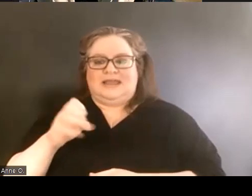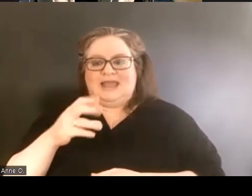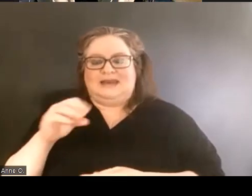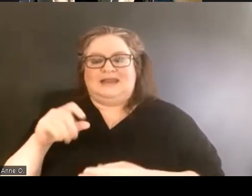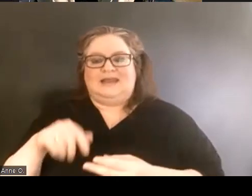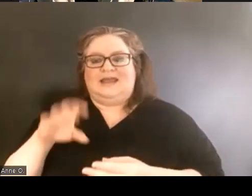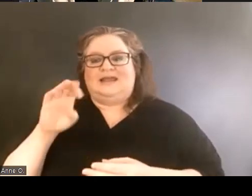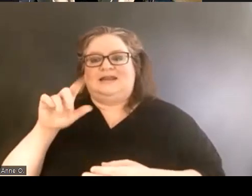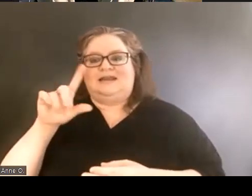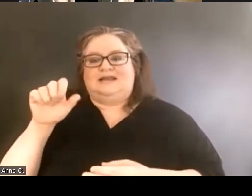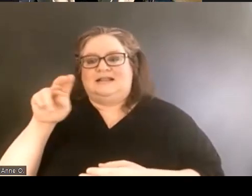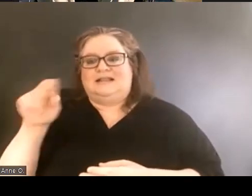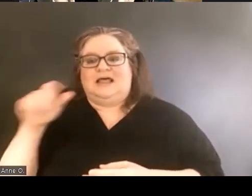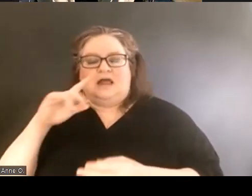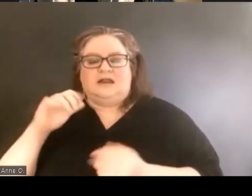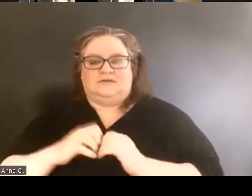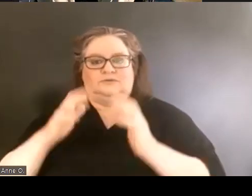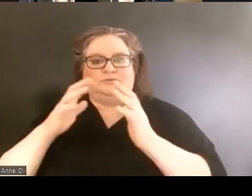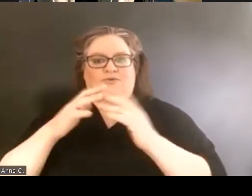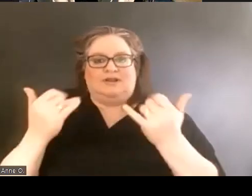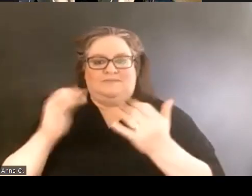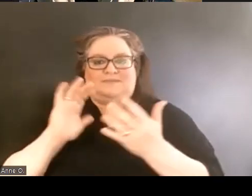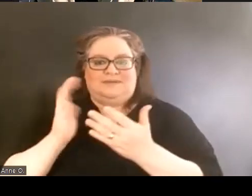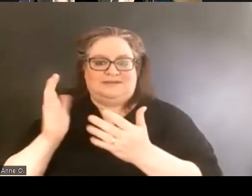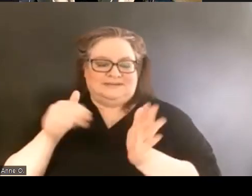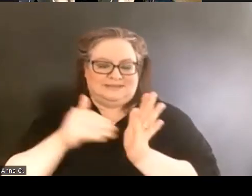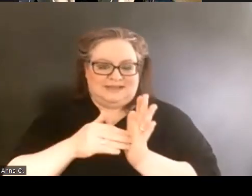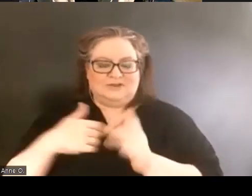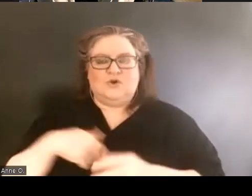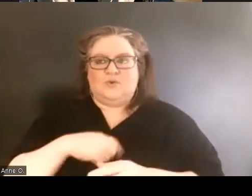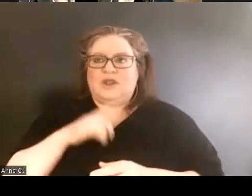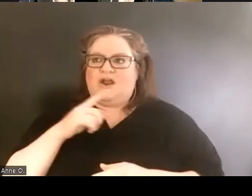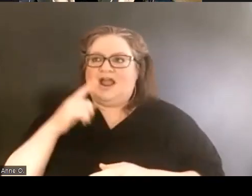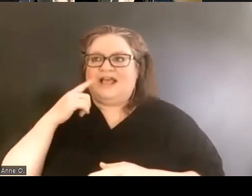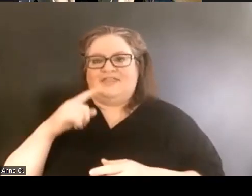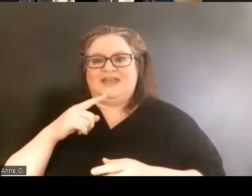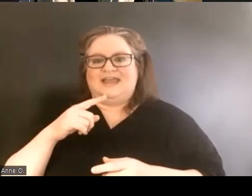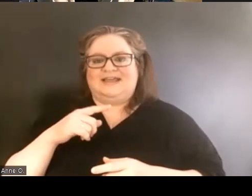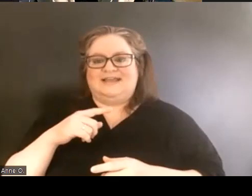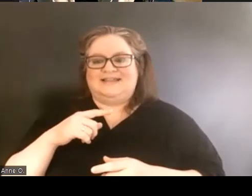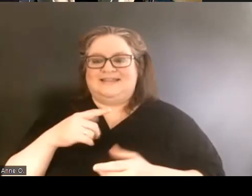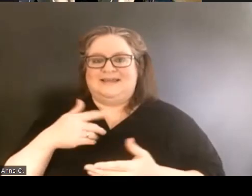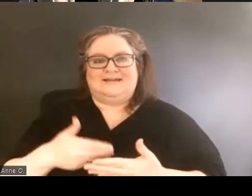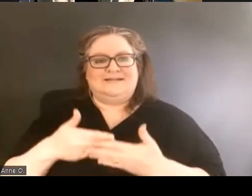in bringing our center about. We are the, I think the baby center of the group.